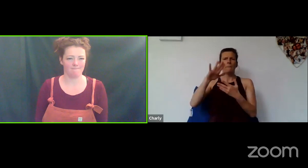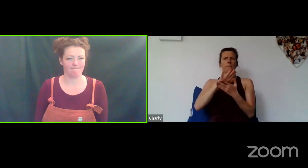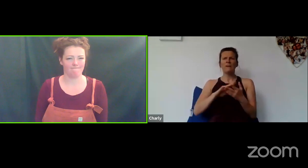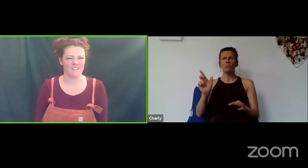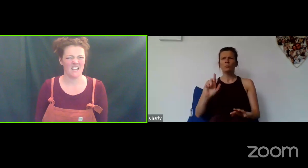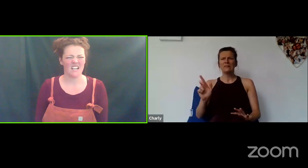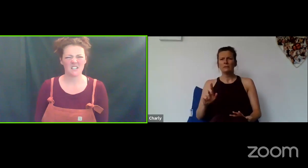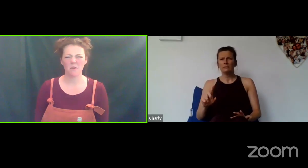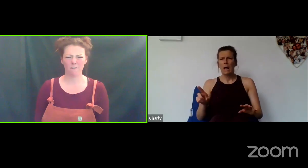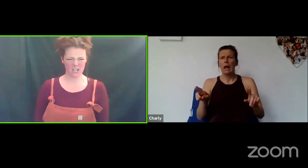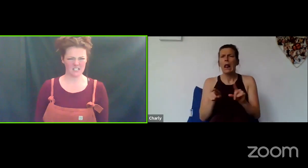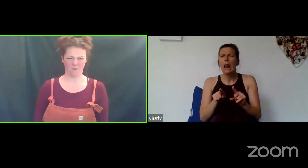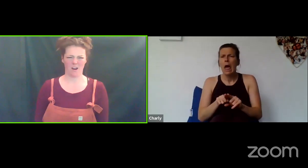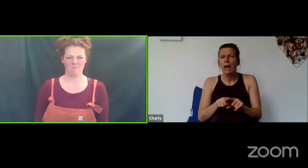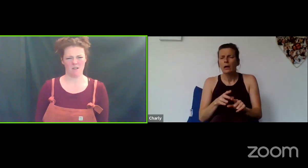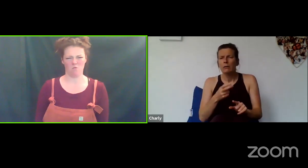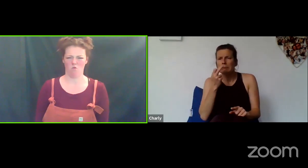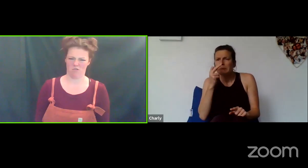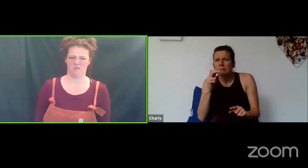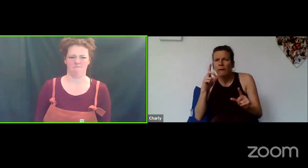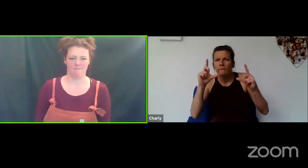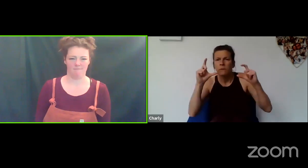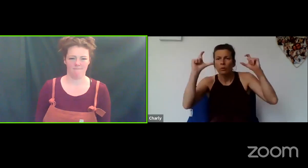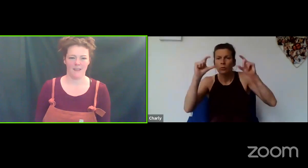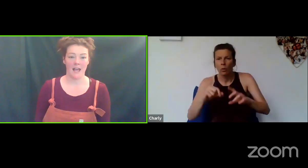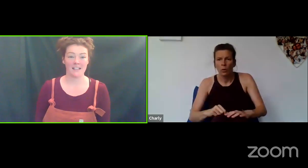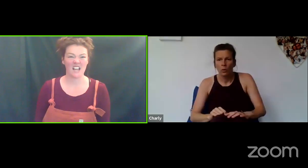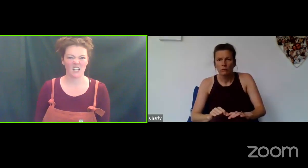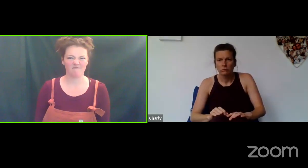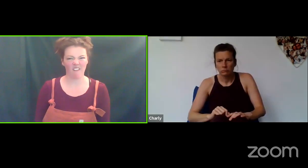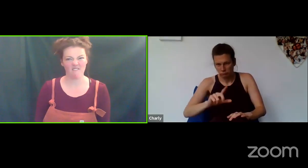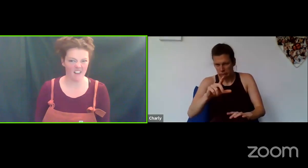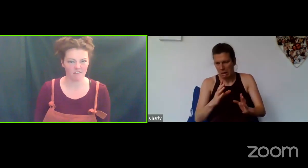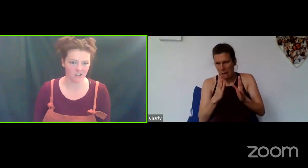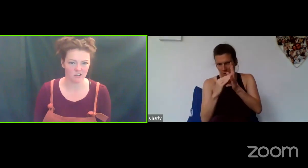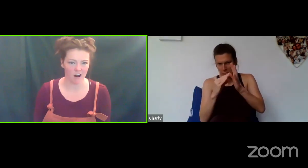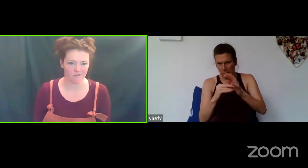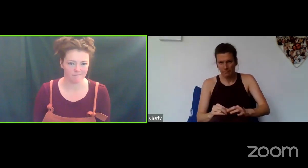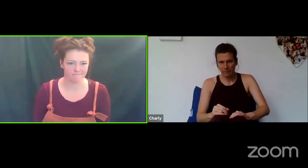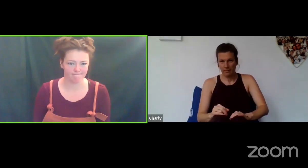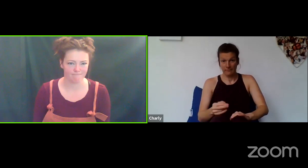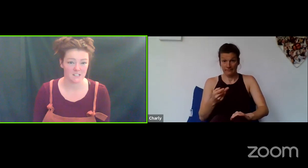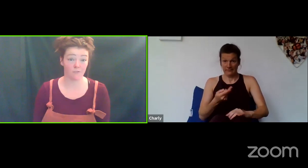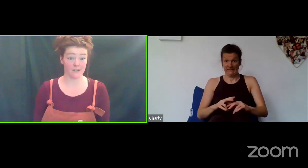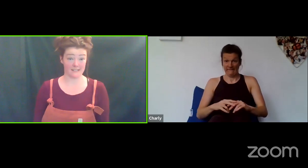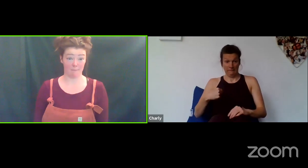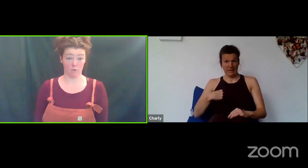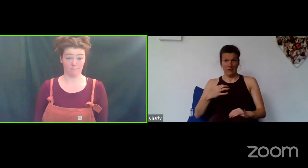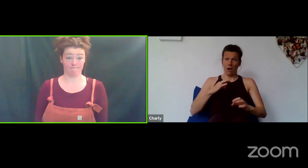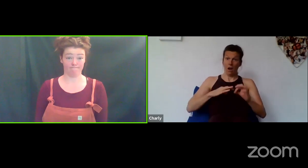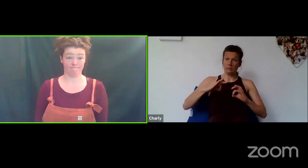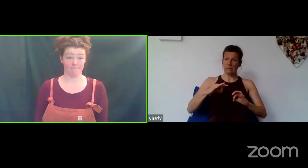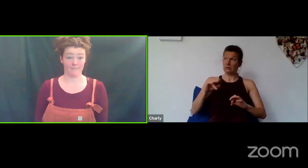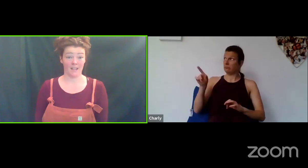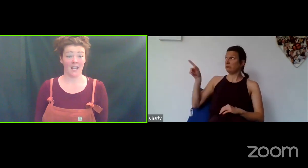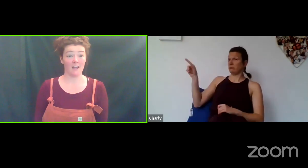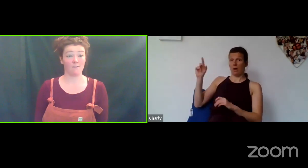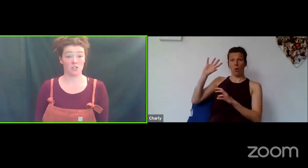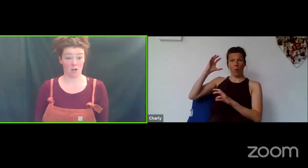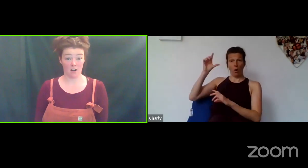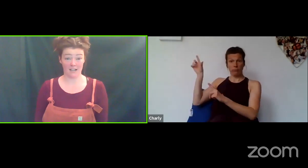So a freeze-frame... watch. It's like a fake photograph. So, for example, if Charly is